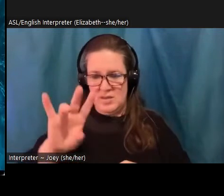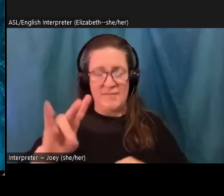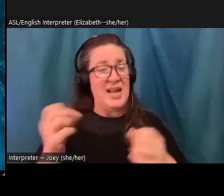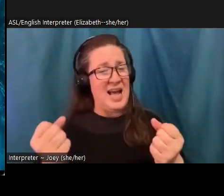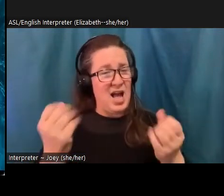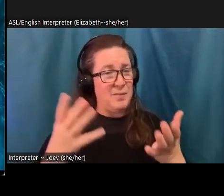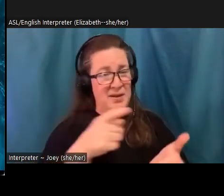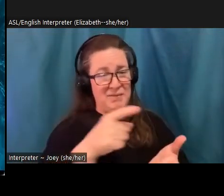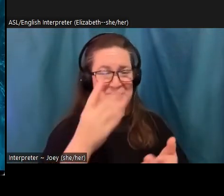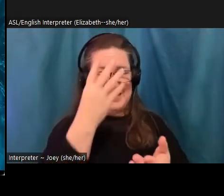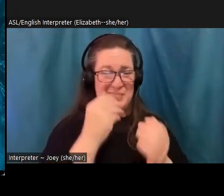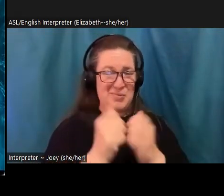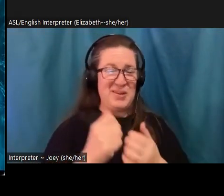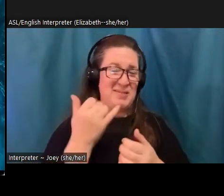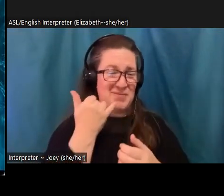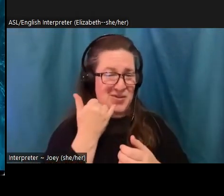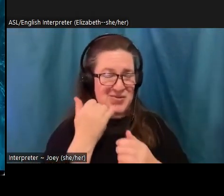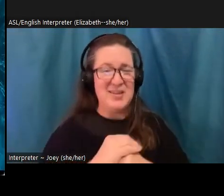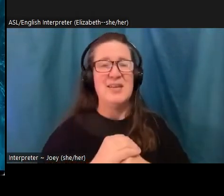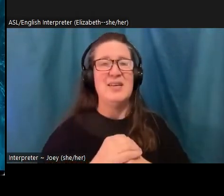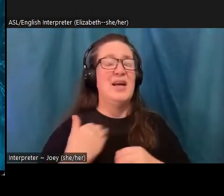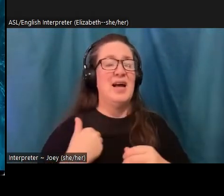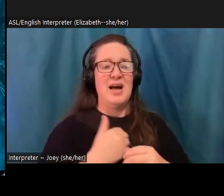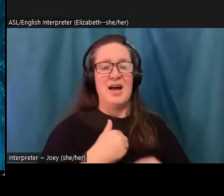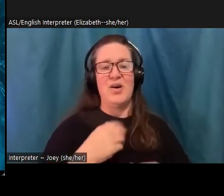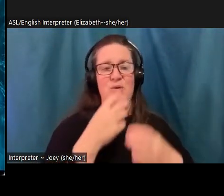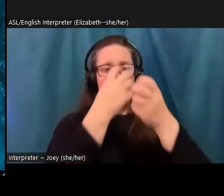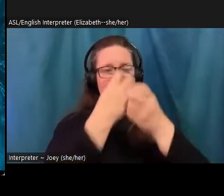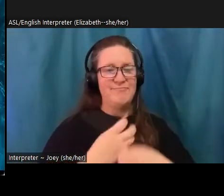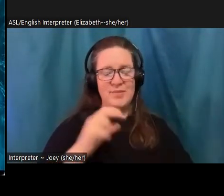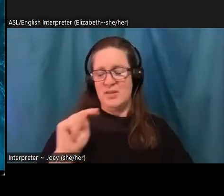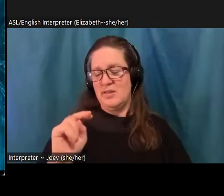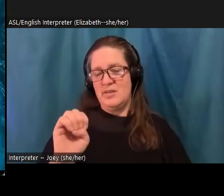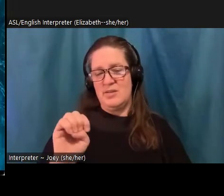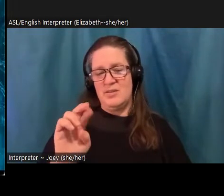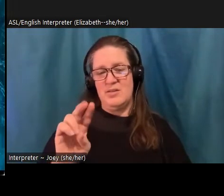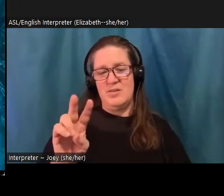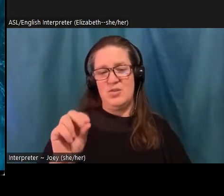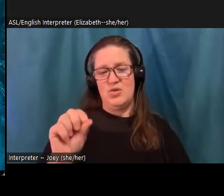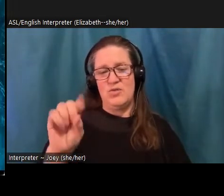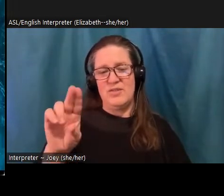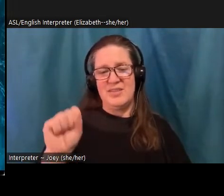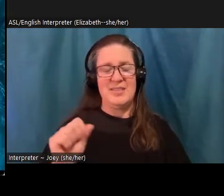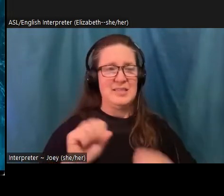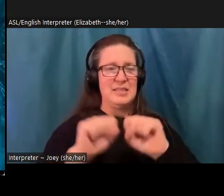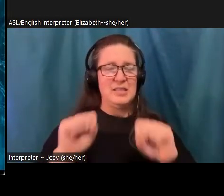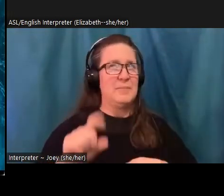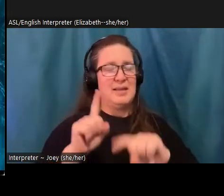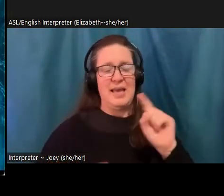phones, our nervous system cannot tolerate that relentless stress very well. And it can have chronic psychological